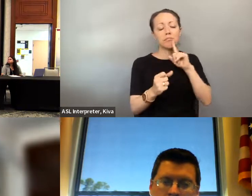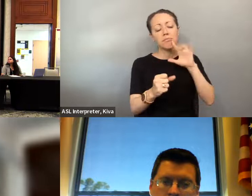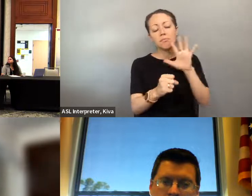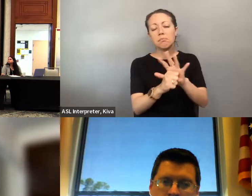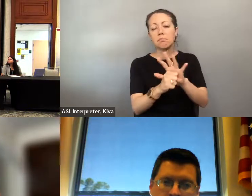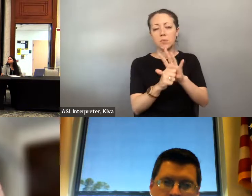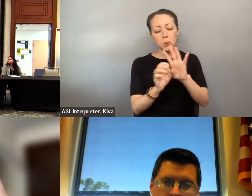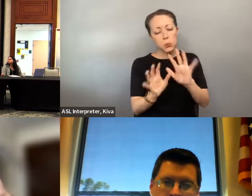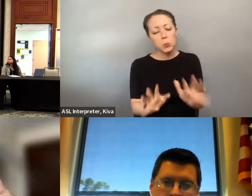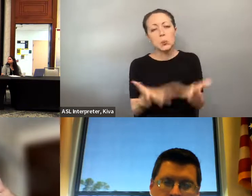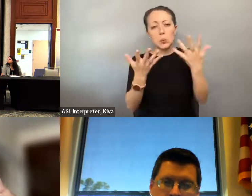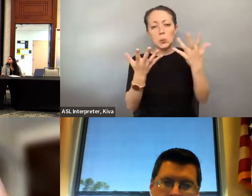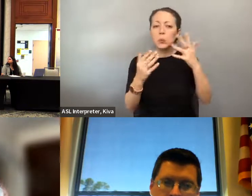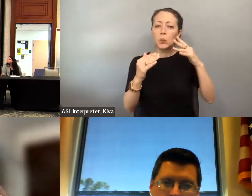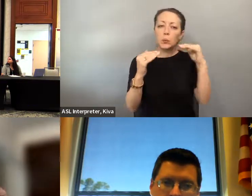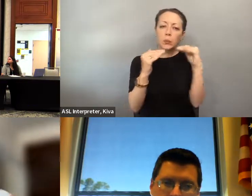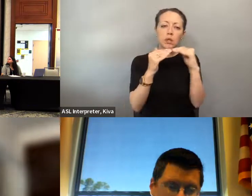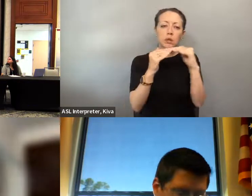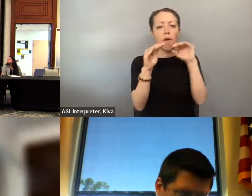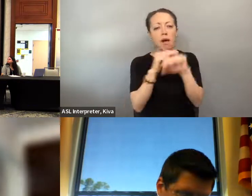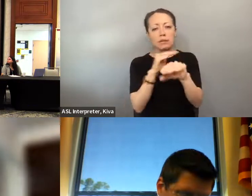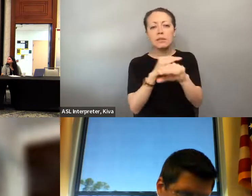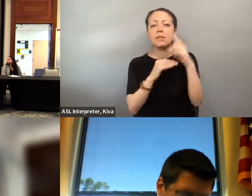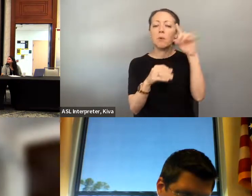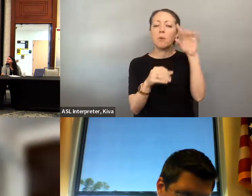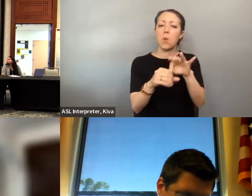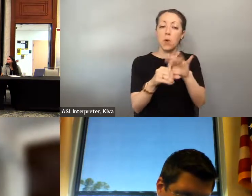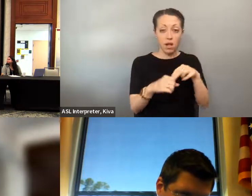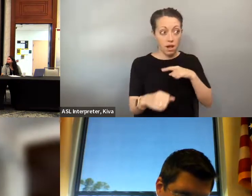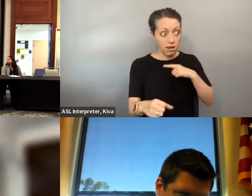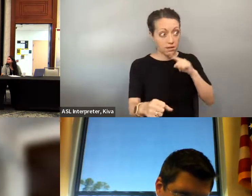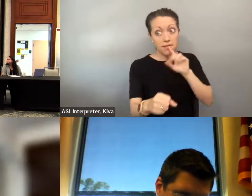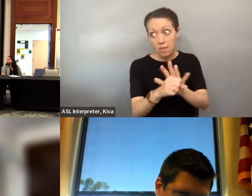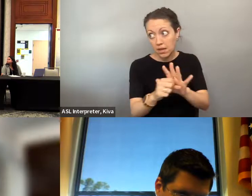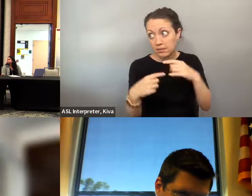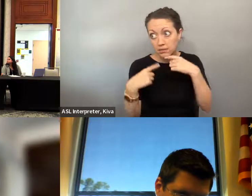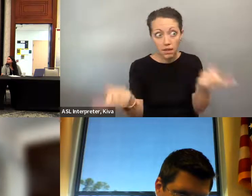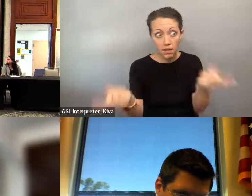you know, challenges that we have. So the -- we are